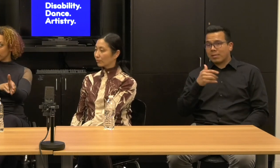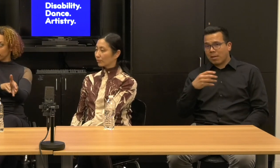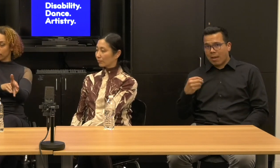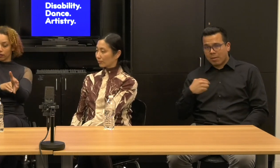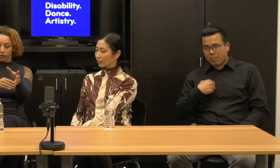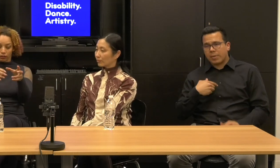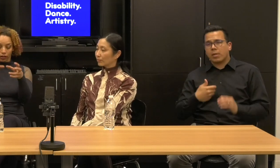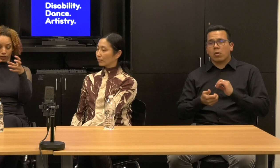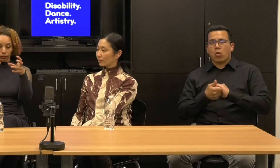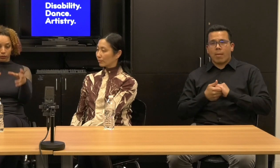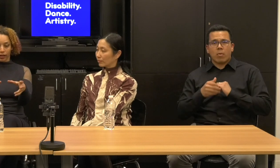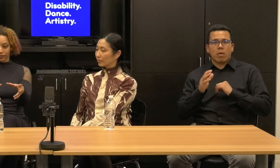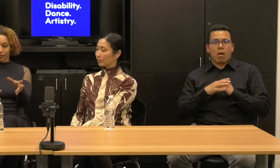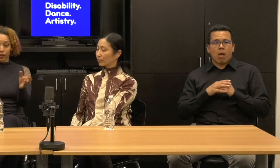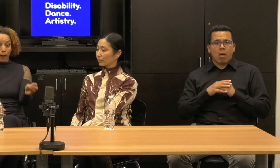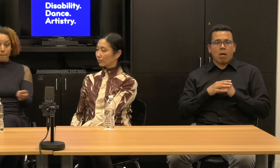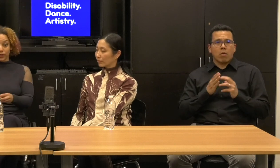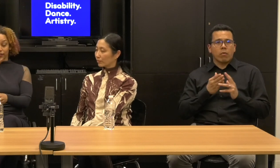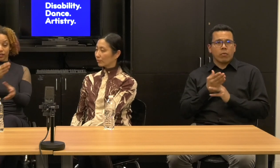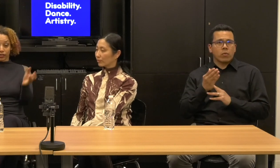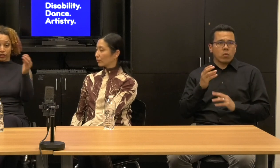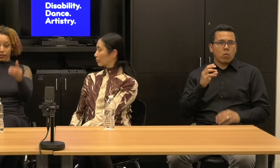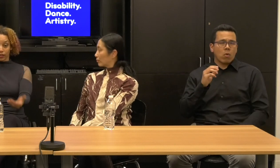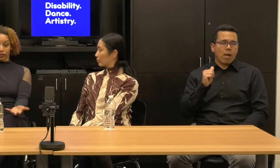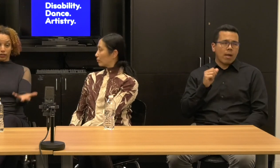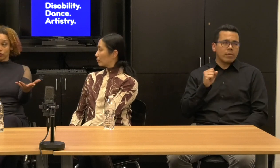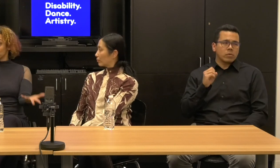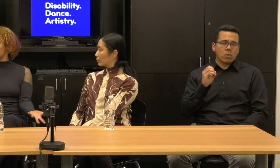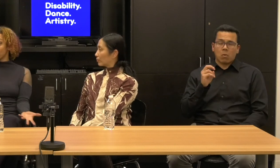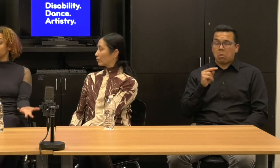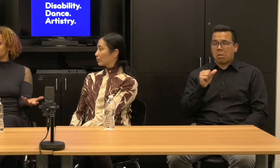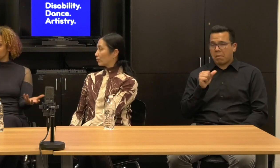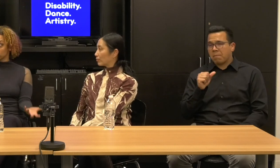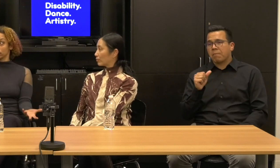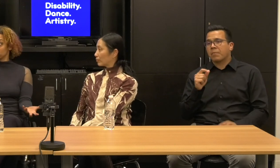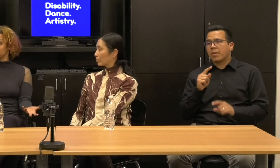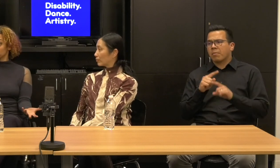collaborate on through asana, but there's like that. There's just no one tool.